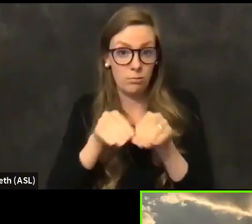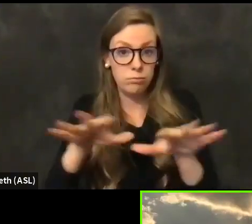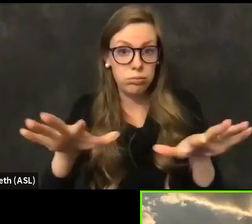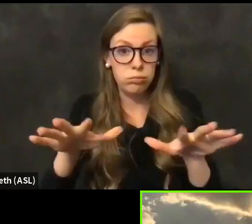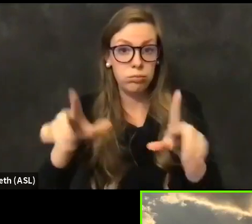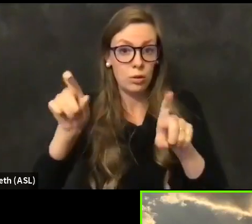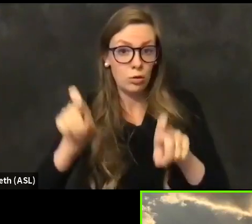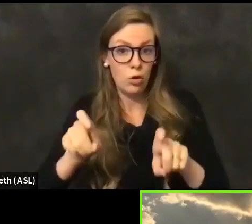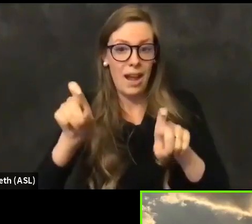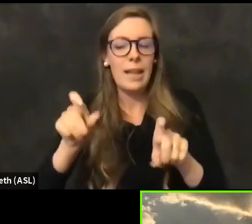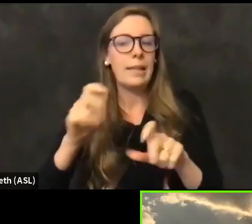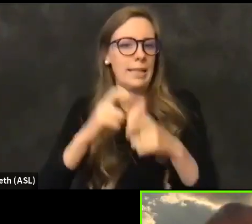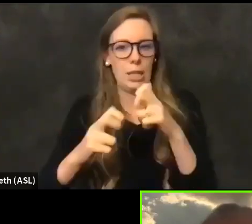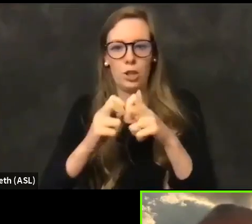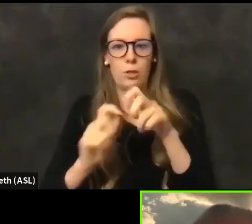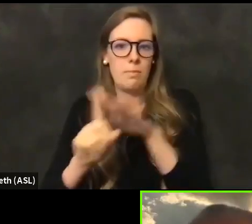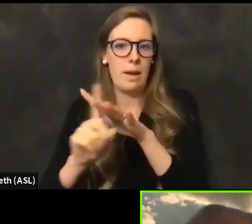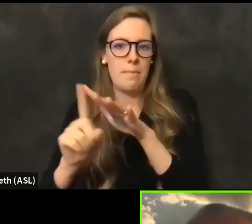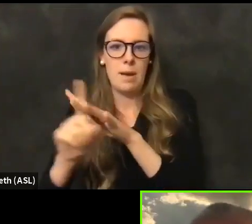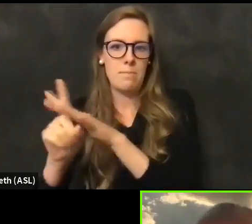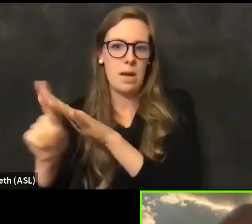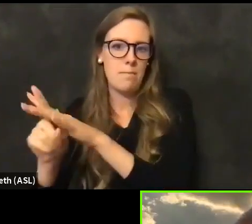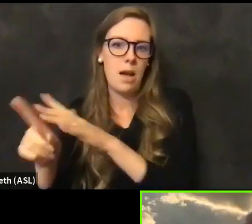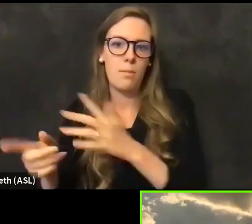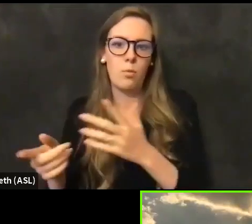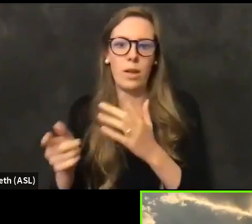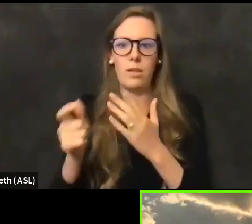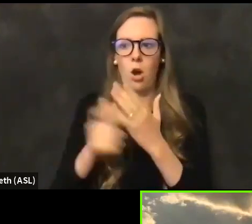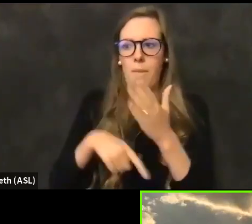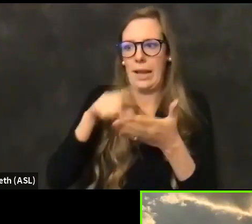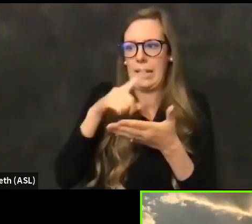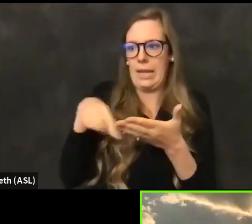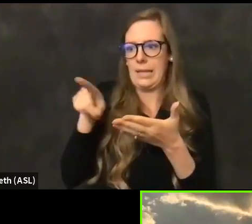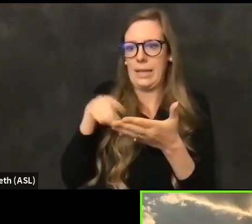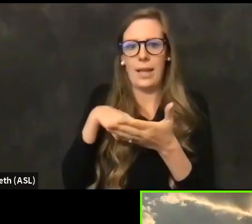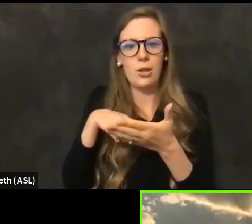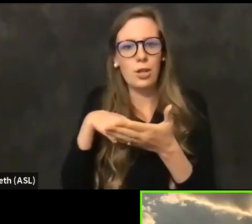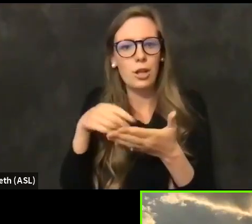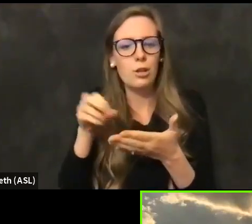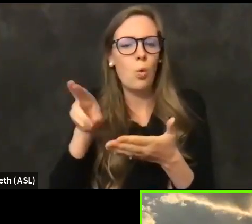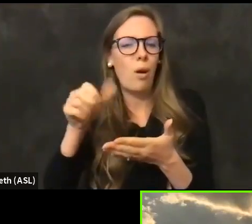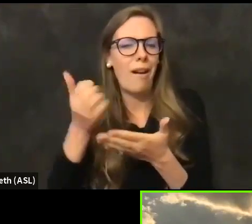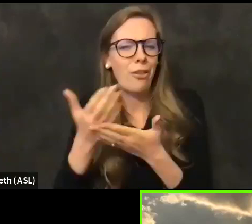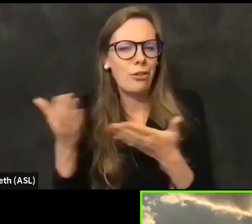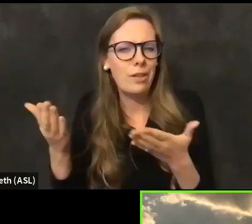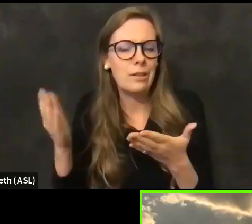issues with age and automatic cancellations or other things. So that's important.